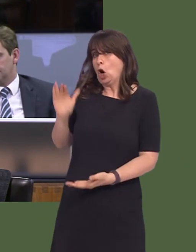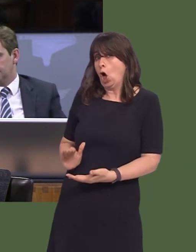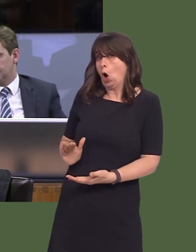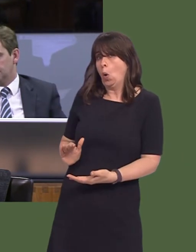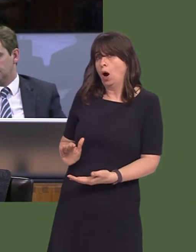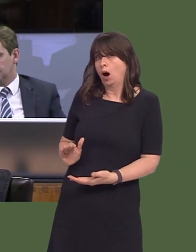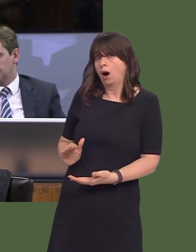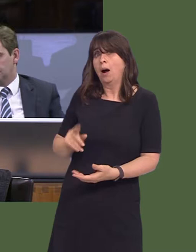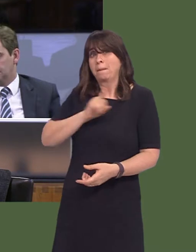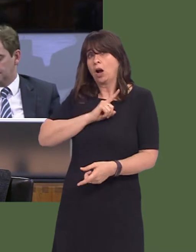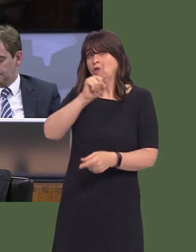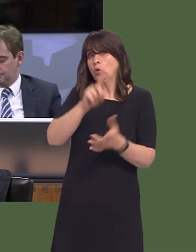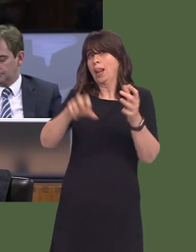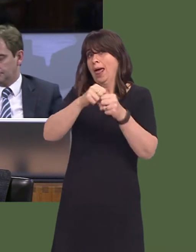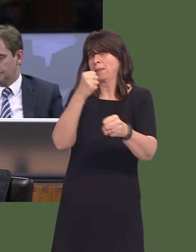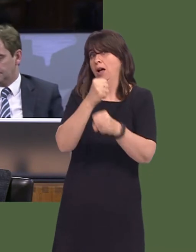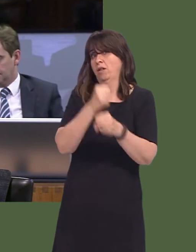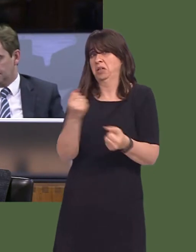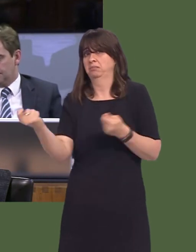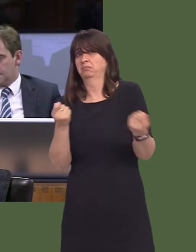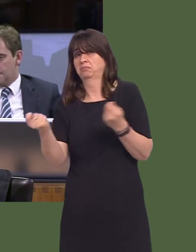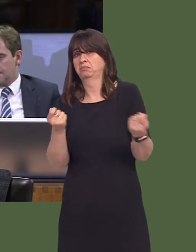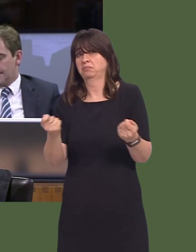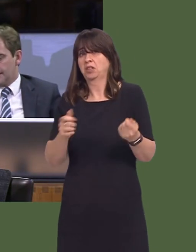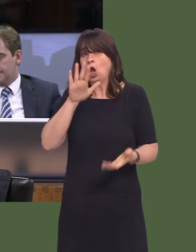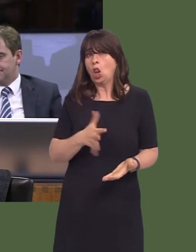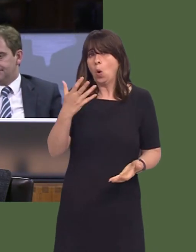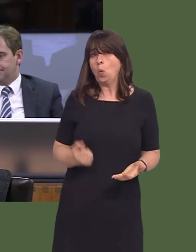20 years of Labour in Government, we are the lowest-paid nation of the United Kingdom compared